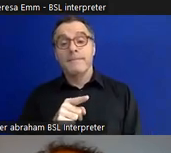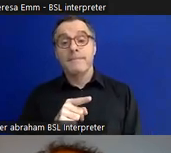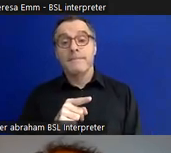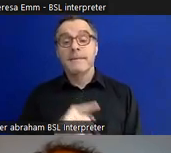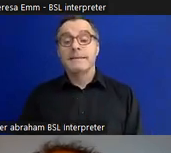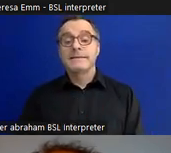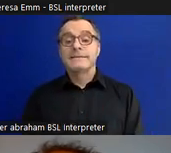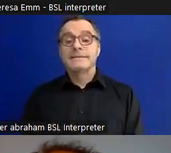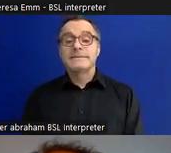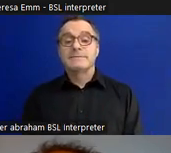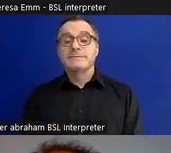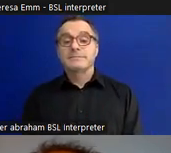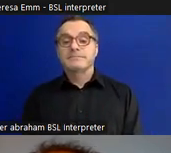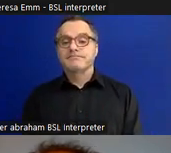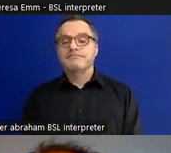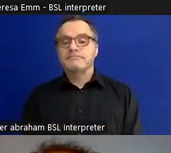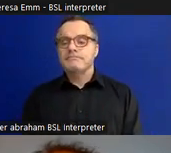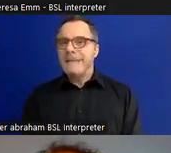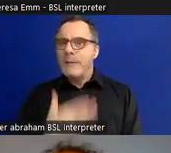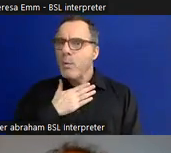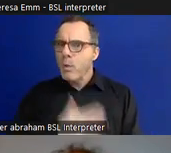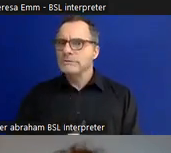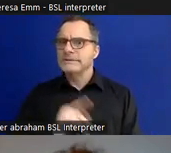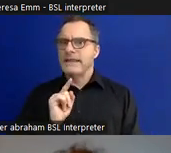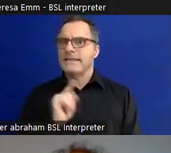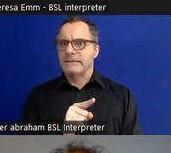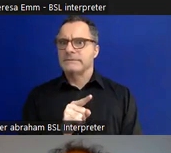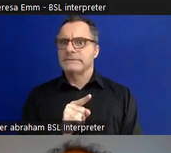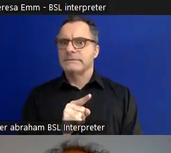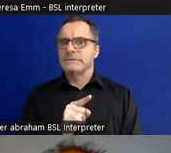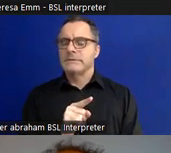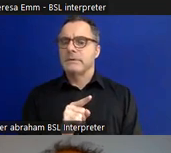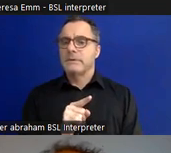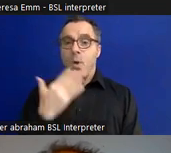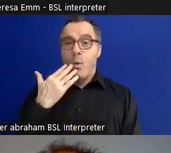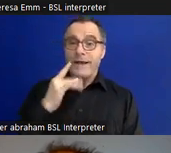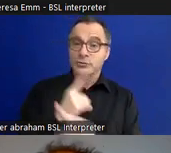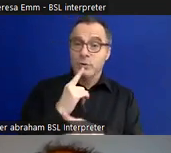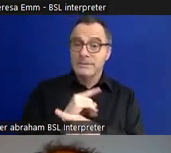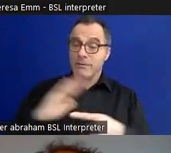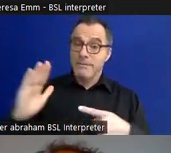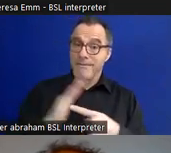one of the driving forces behind it. When I talked about our main gallery re-development before,